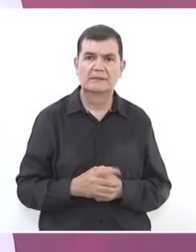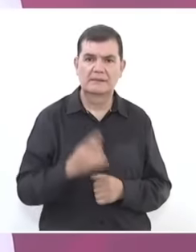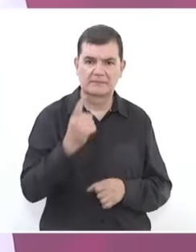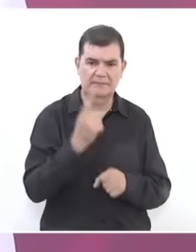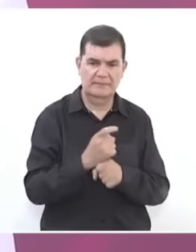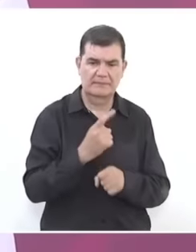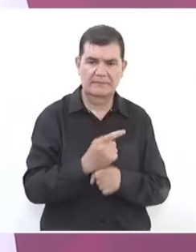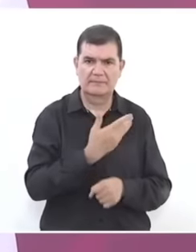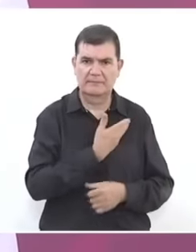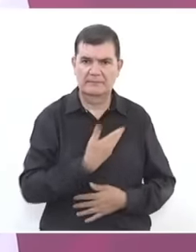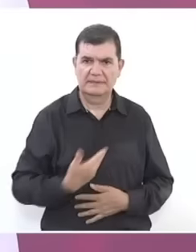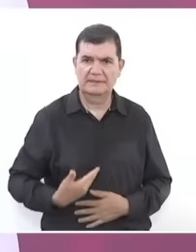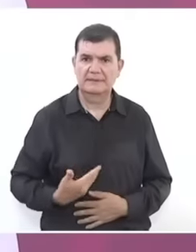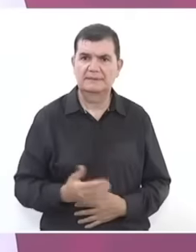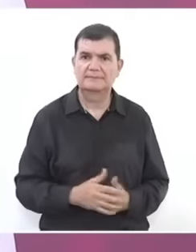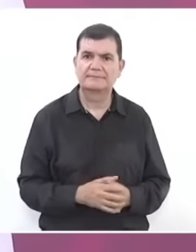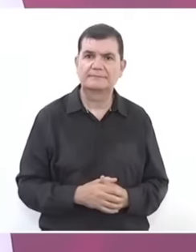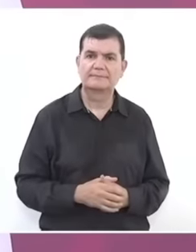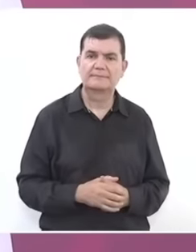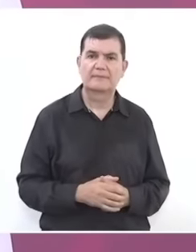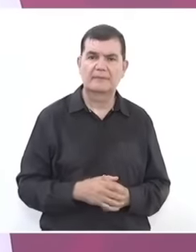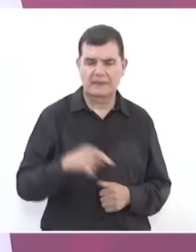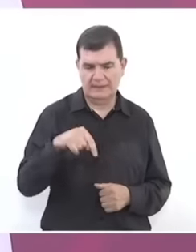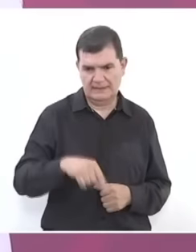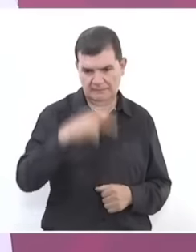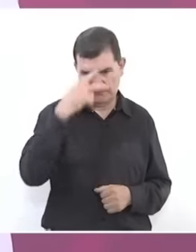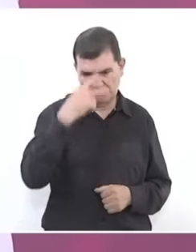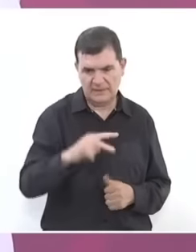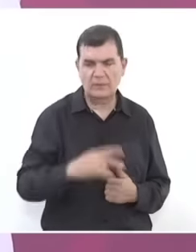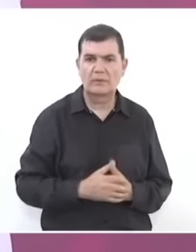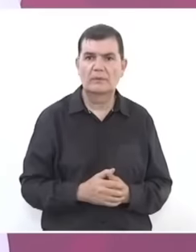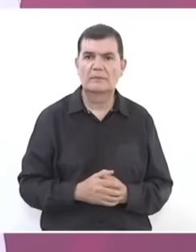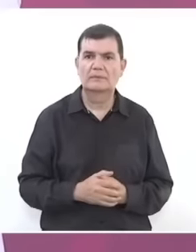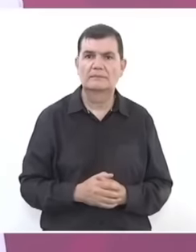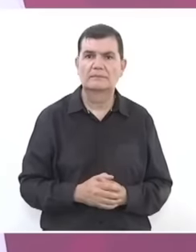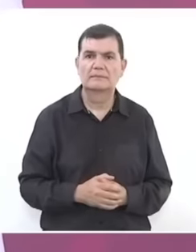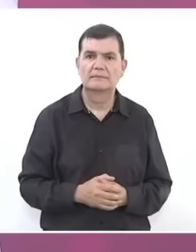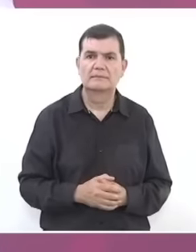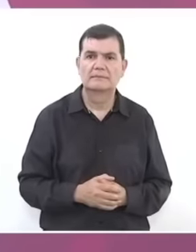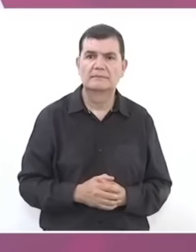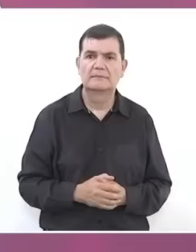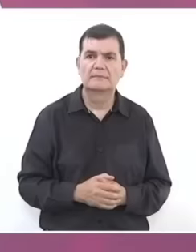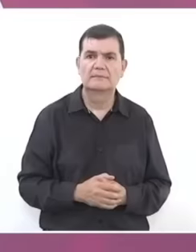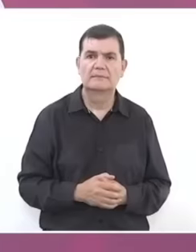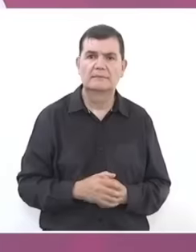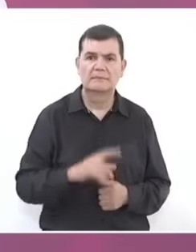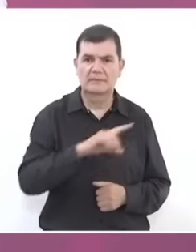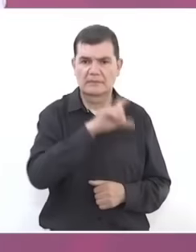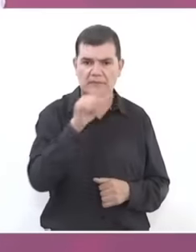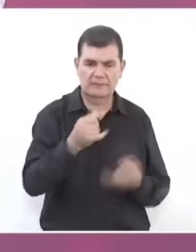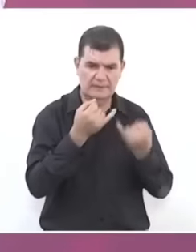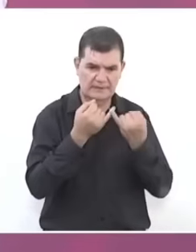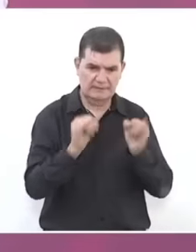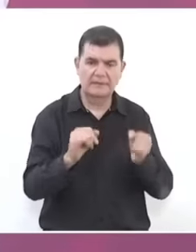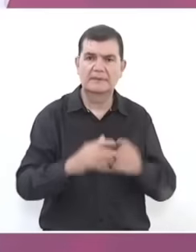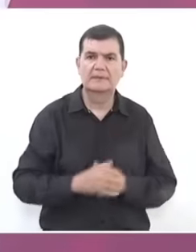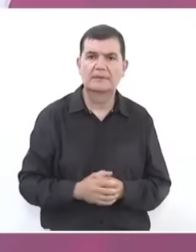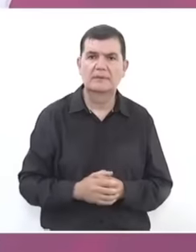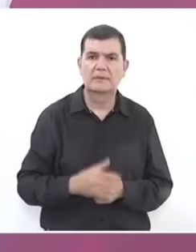president of Mexico after Independence was Guadalupe